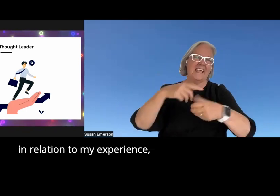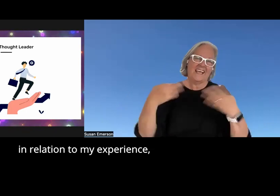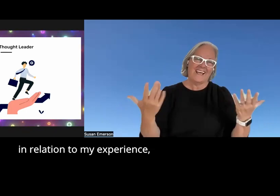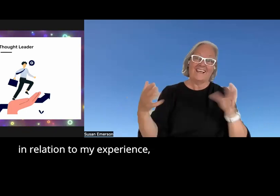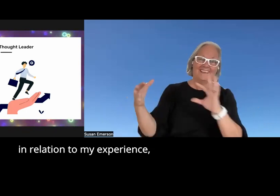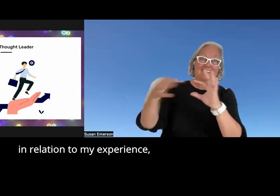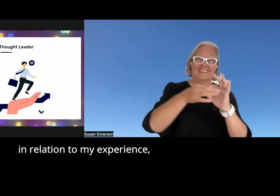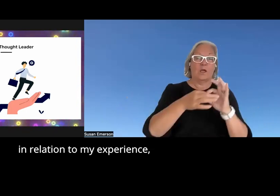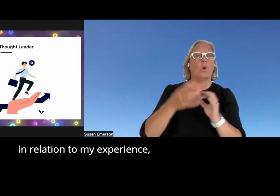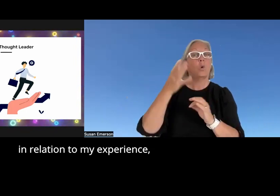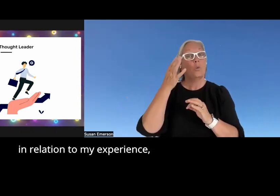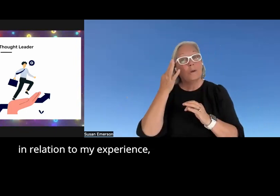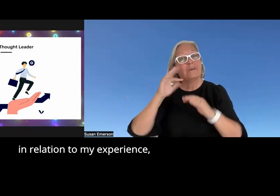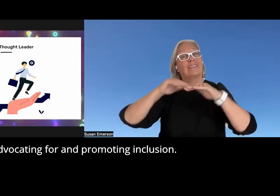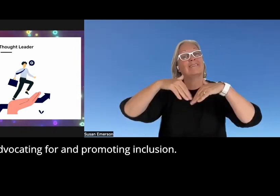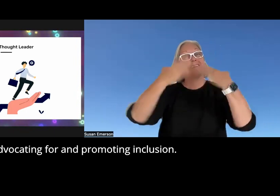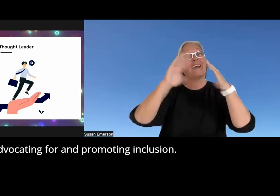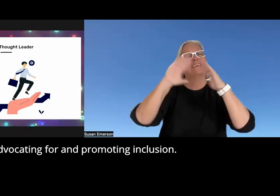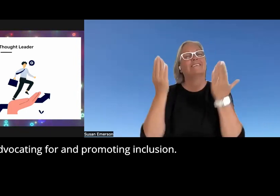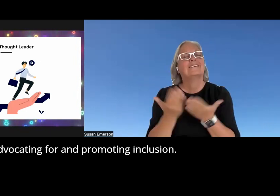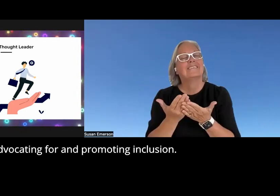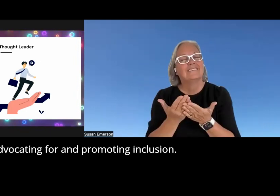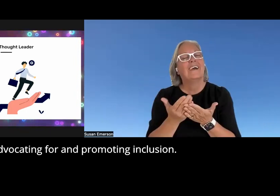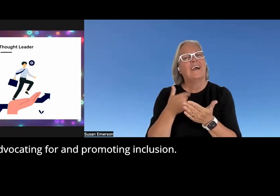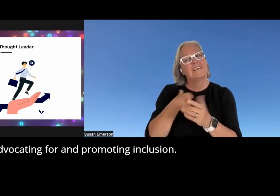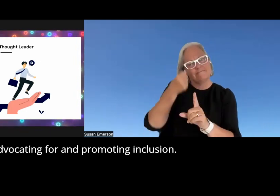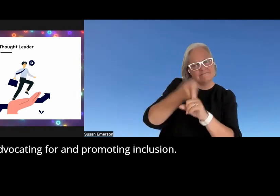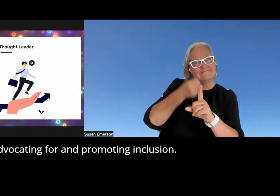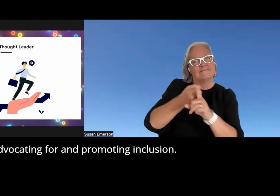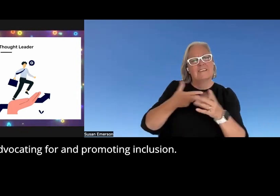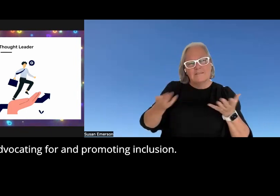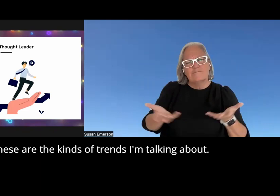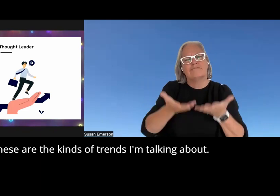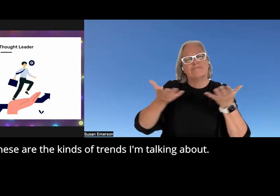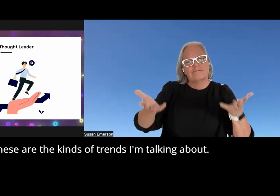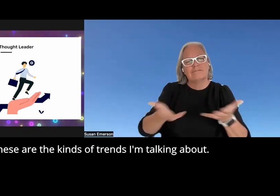in relation to my experience advocating for and promoting inclusion and so these are the kind